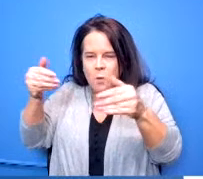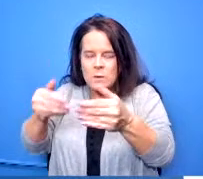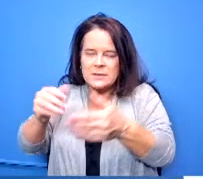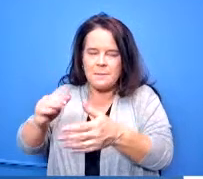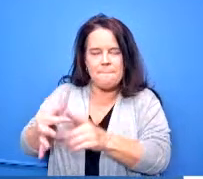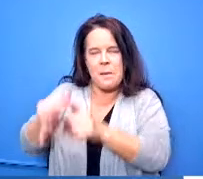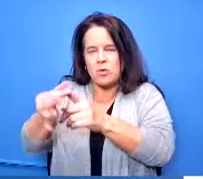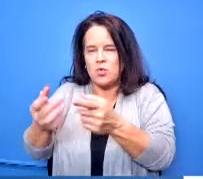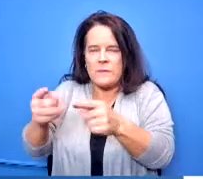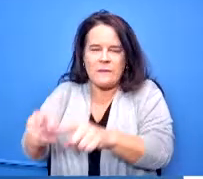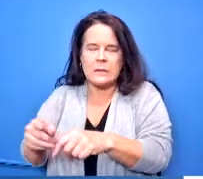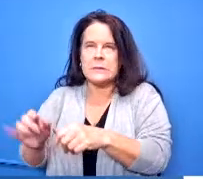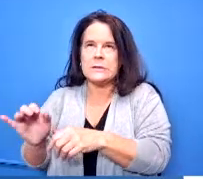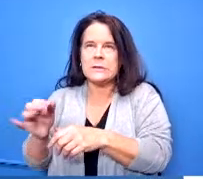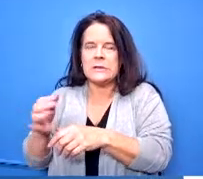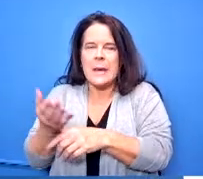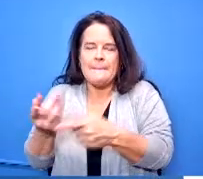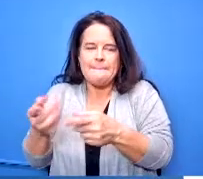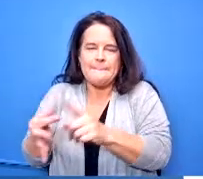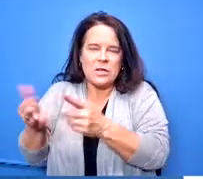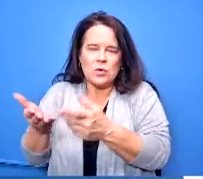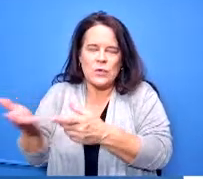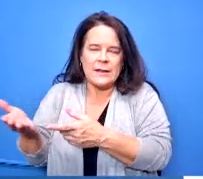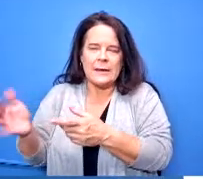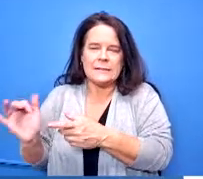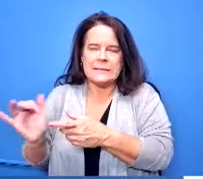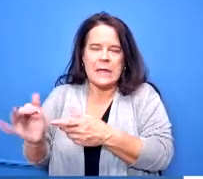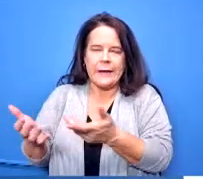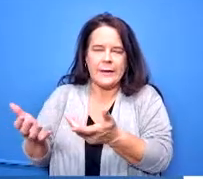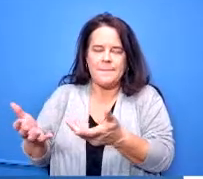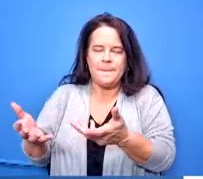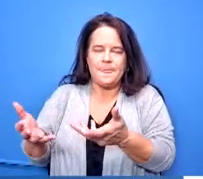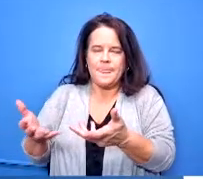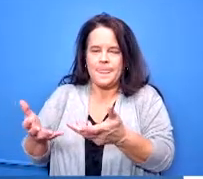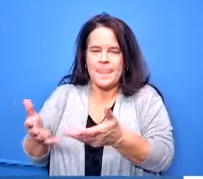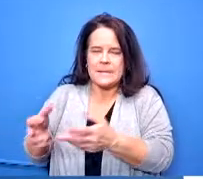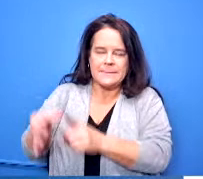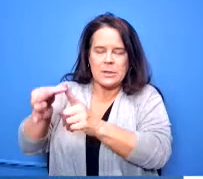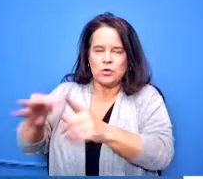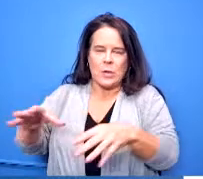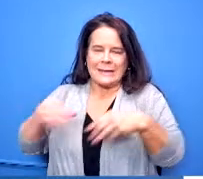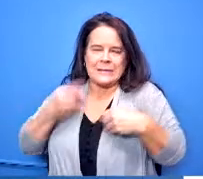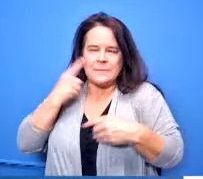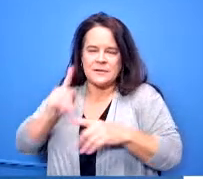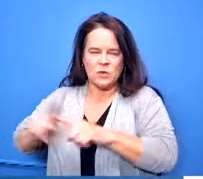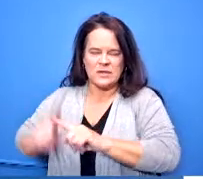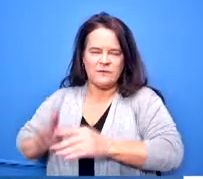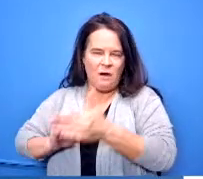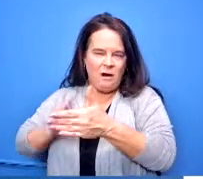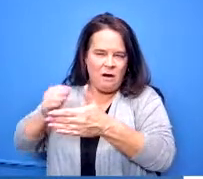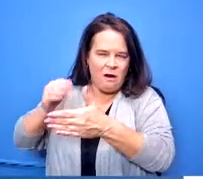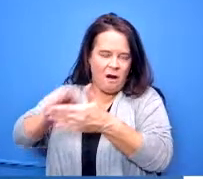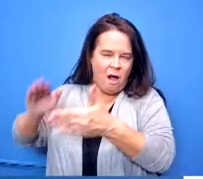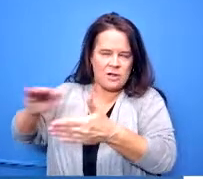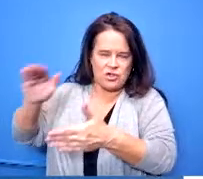maybe graduation admission requirements to colleges the next step in the process